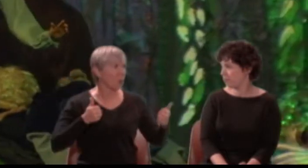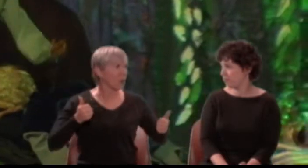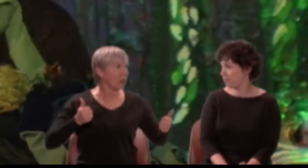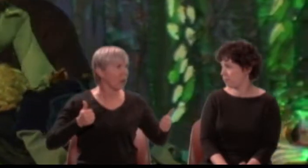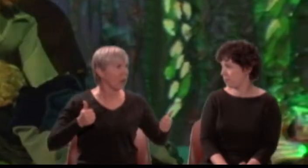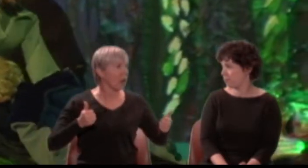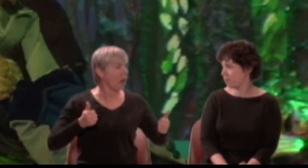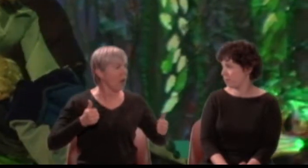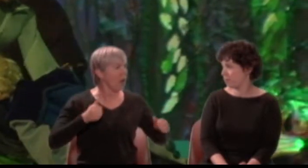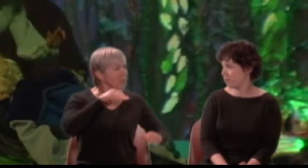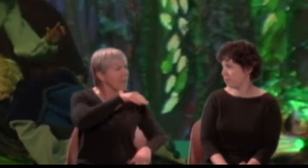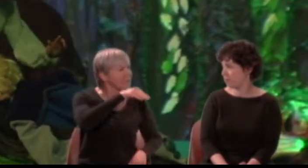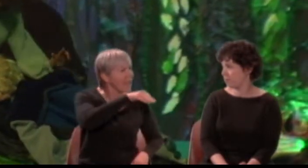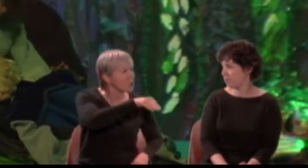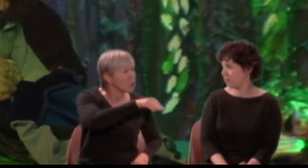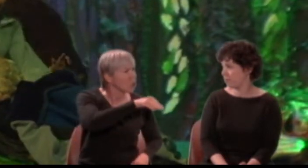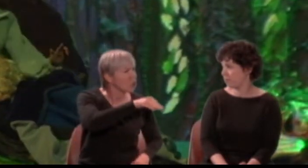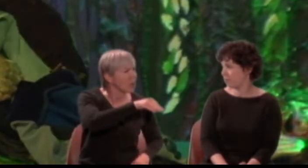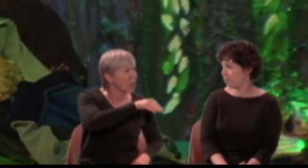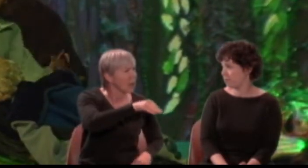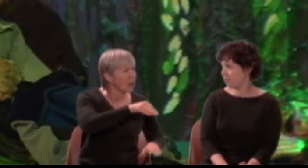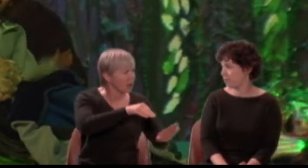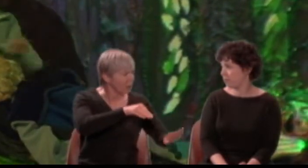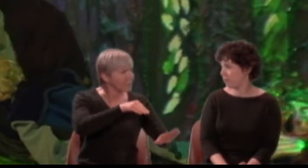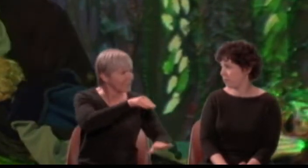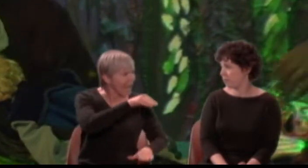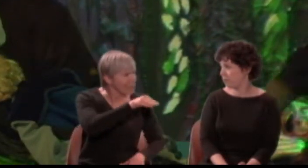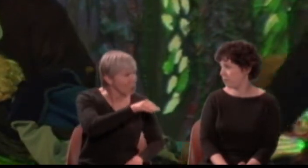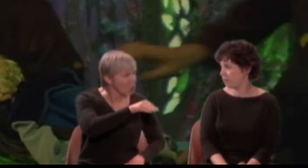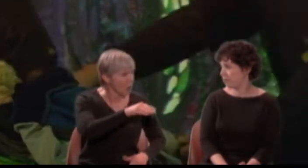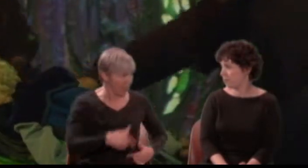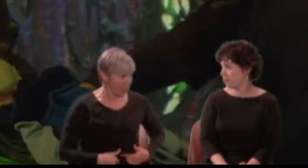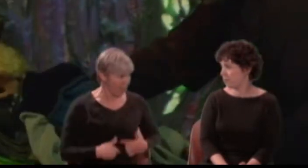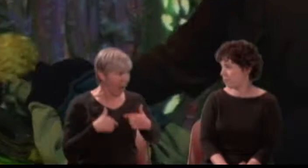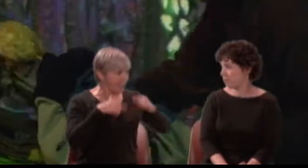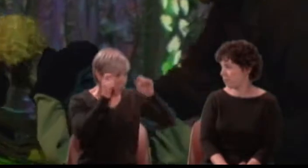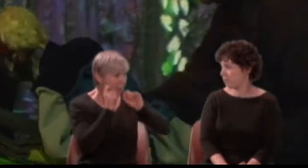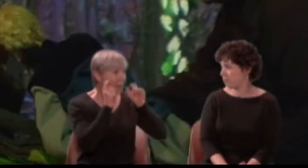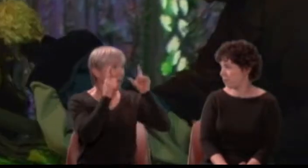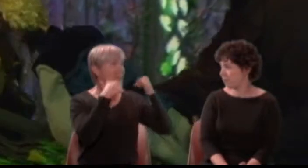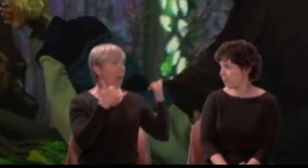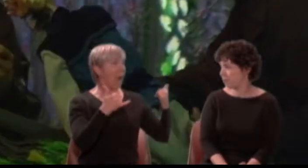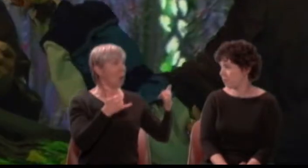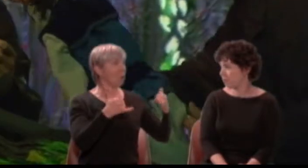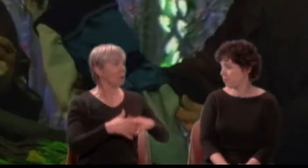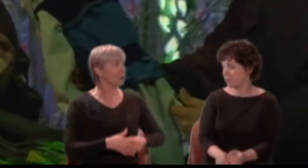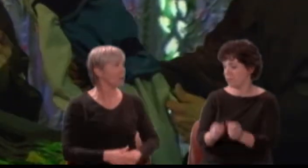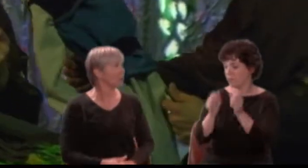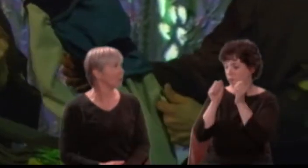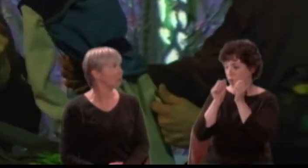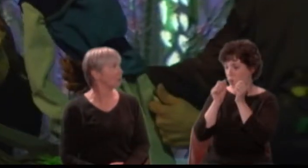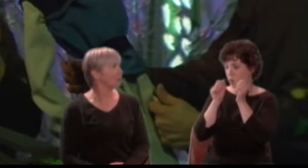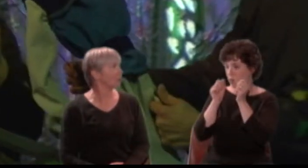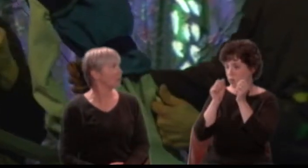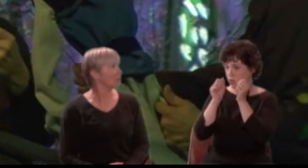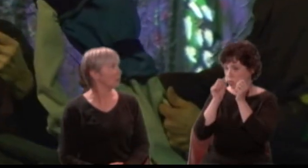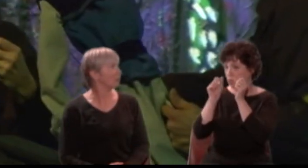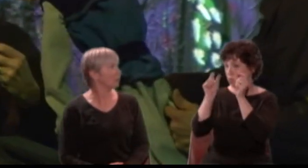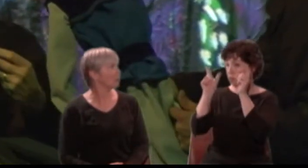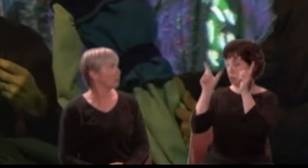Lysander, if you live, good sir, awake. [Harp plays]